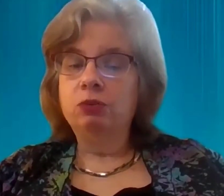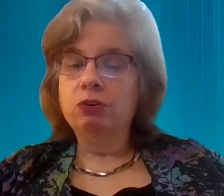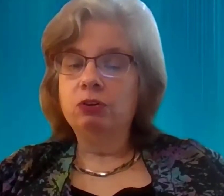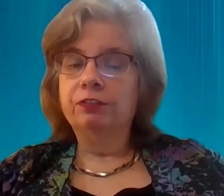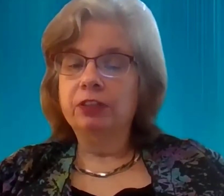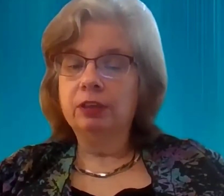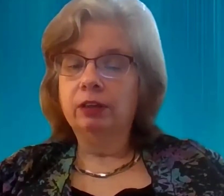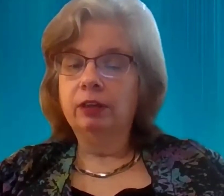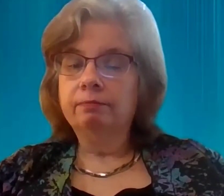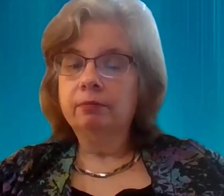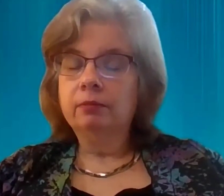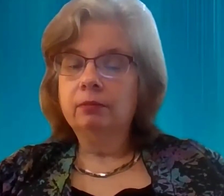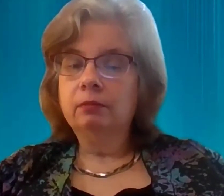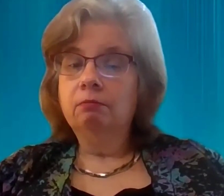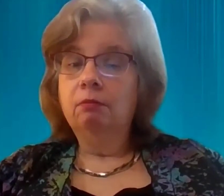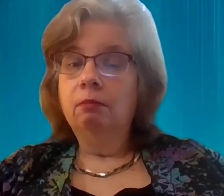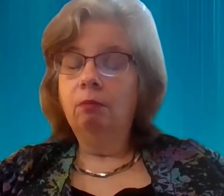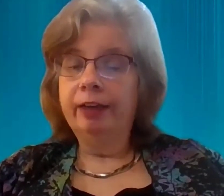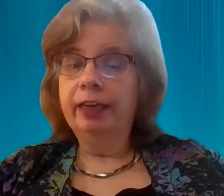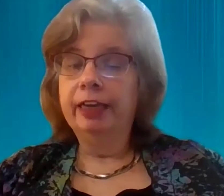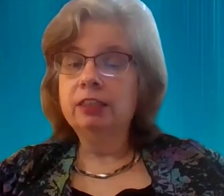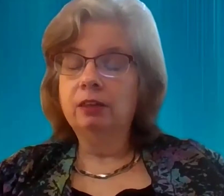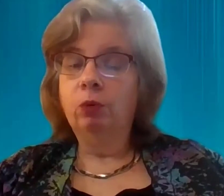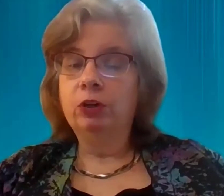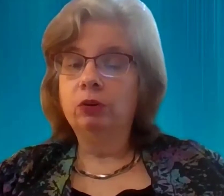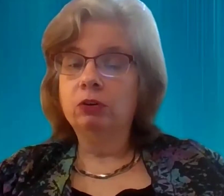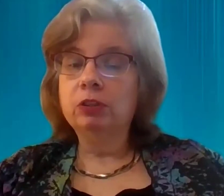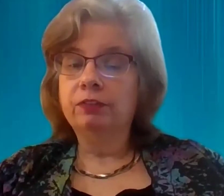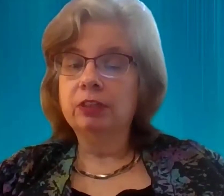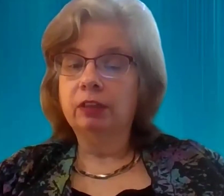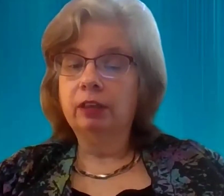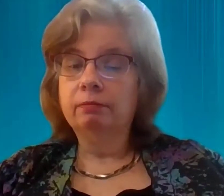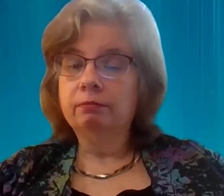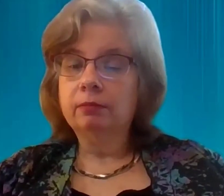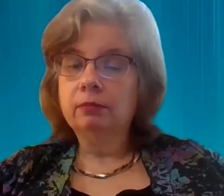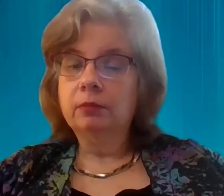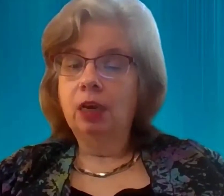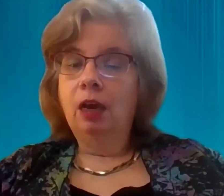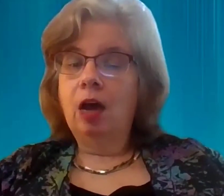a nursing facility... Michael Hickson went to a nursing facility,